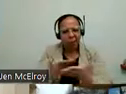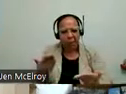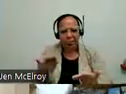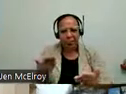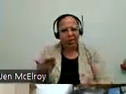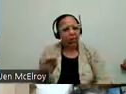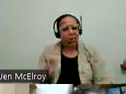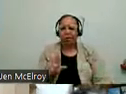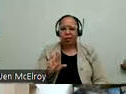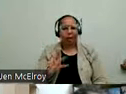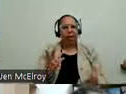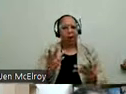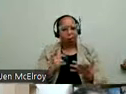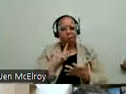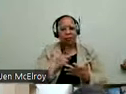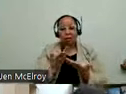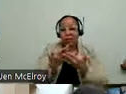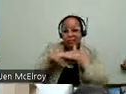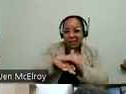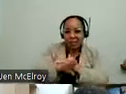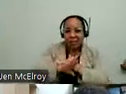sure that stebl is centered in a career center services. And I never wanted